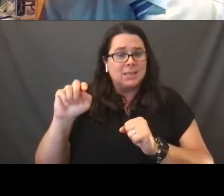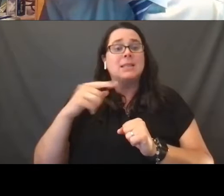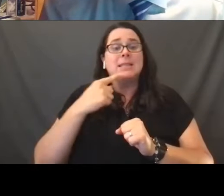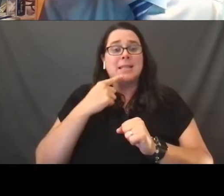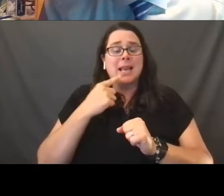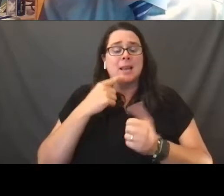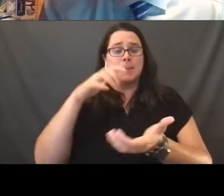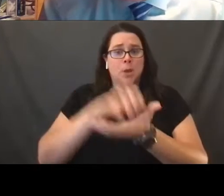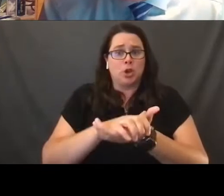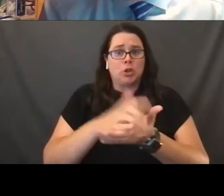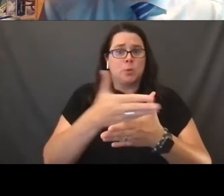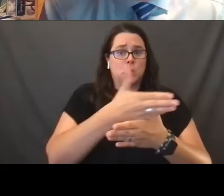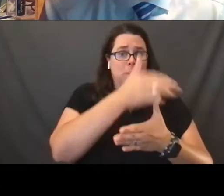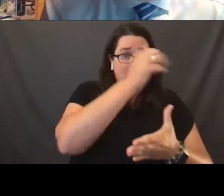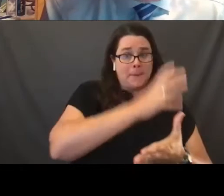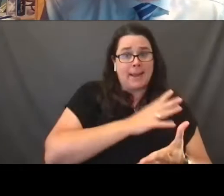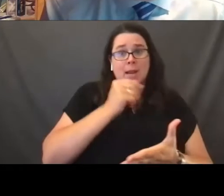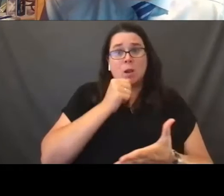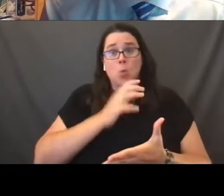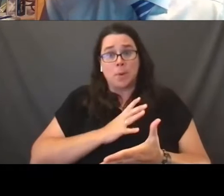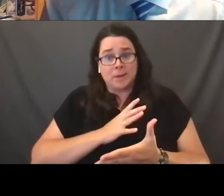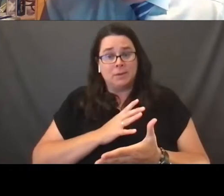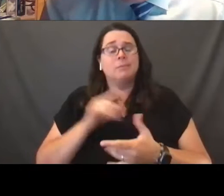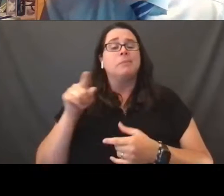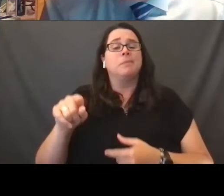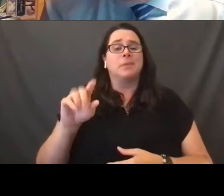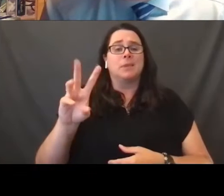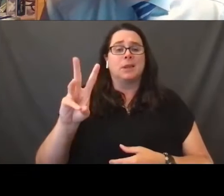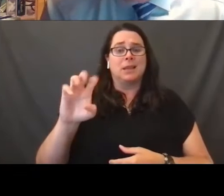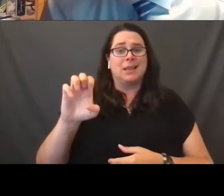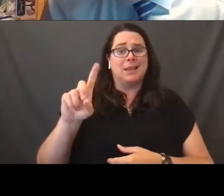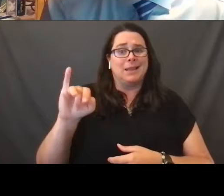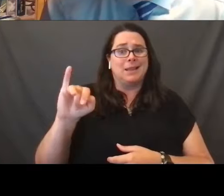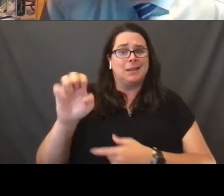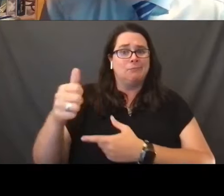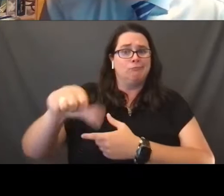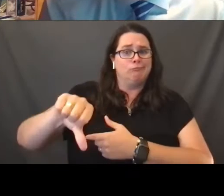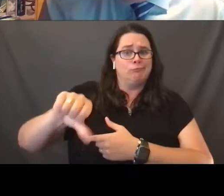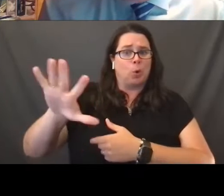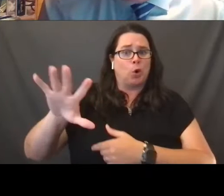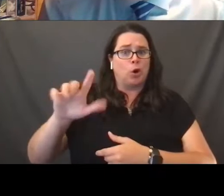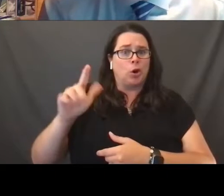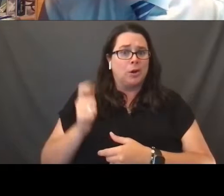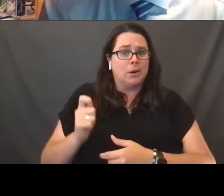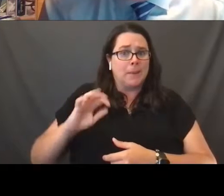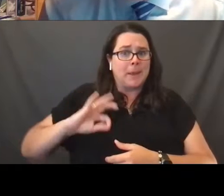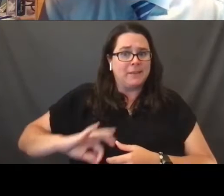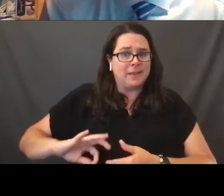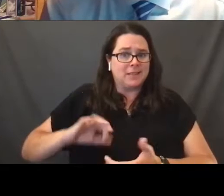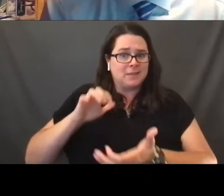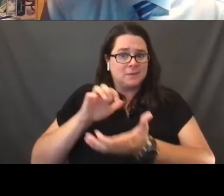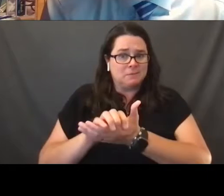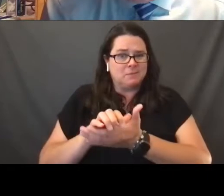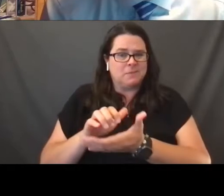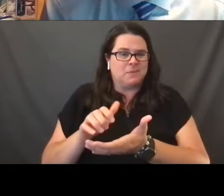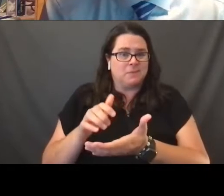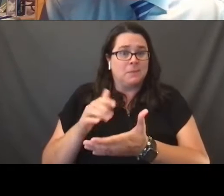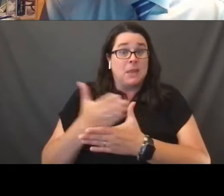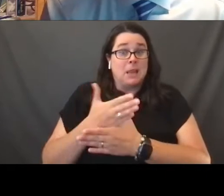And for that reason, ED Windsor was denied her benefits to which she would otherwise have been entitled under the federal tax code.